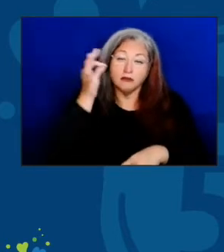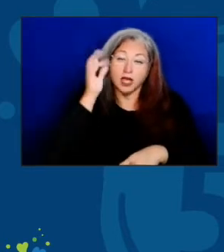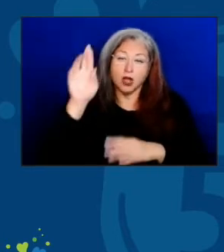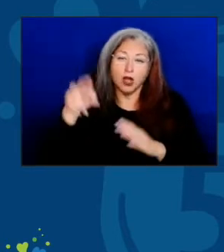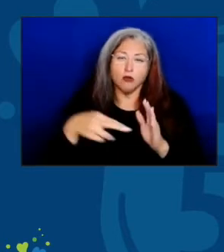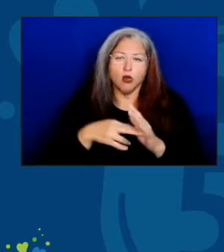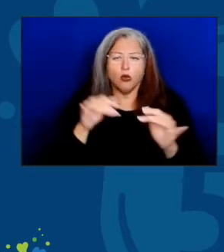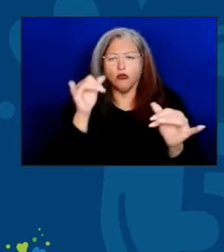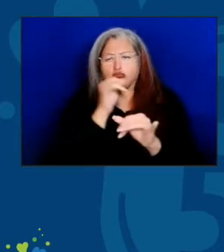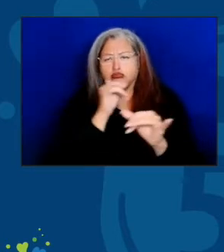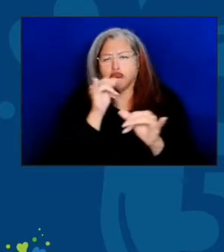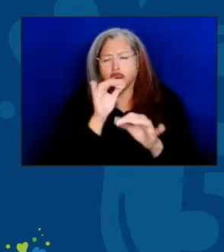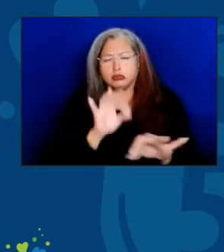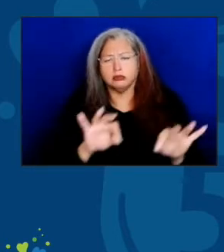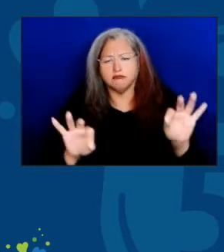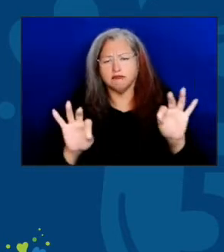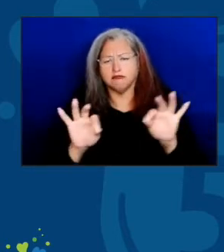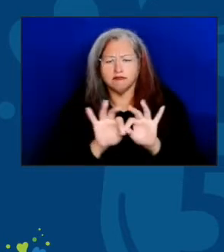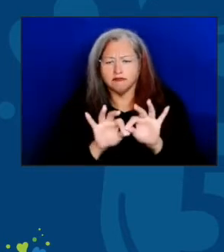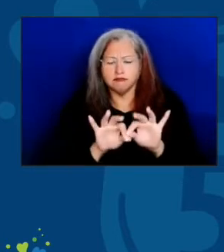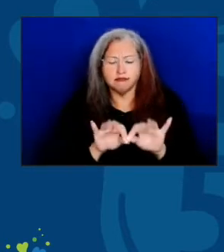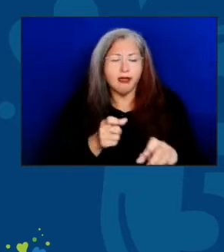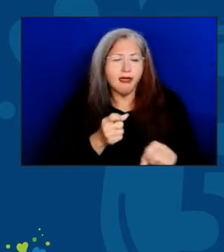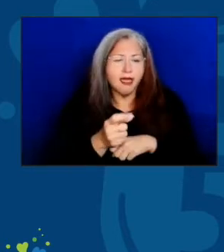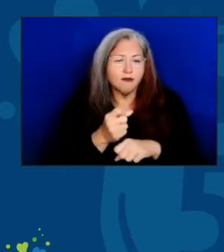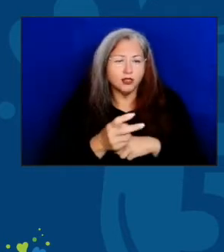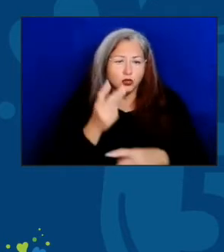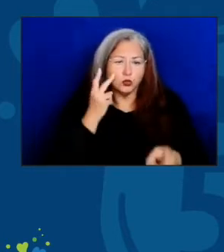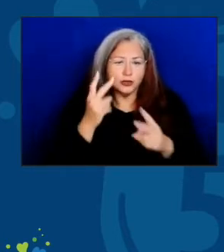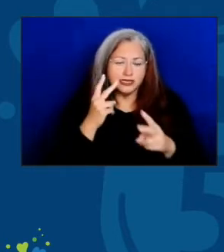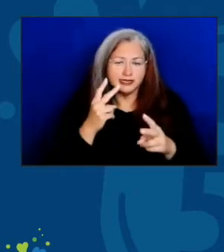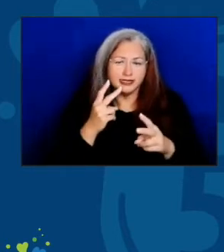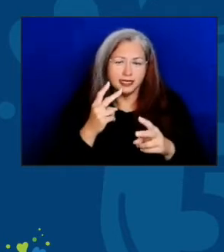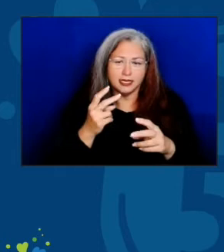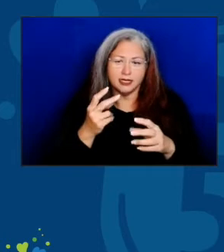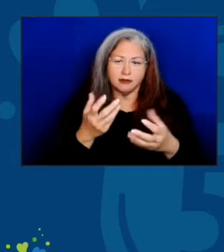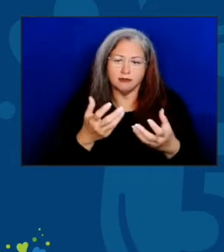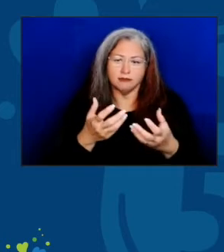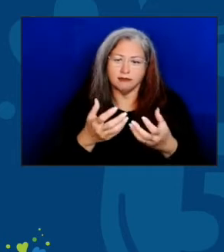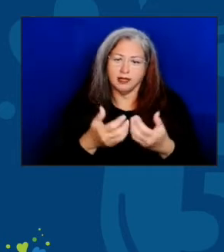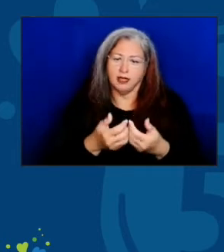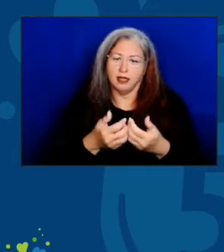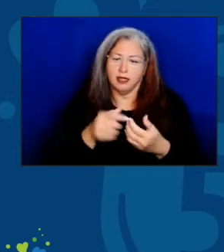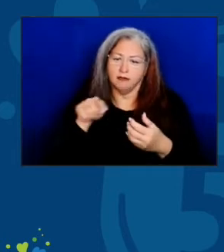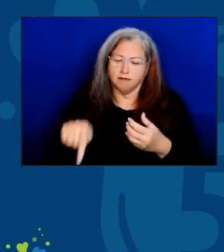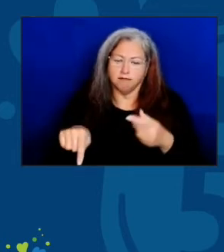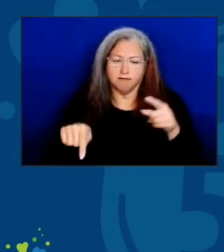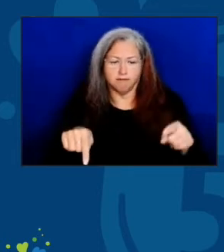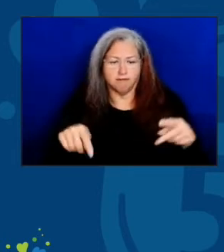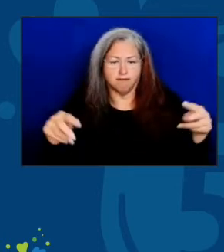And every year we have seen bipartisan support to make sure we fund our local providers.